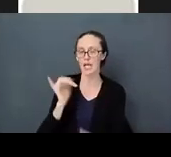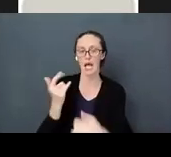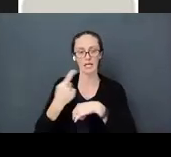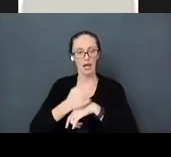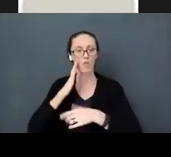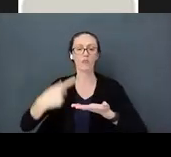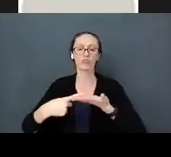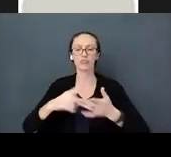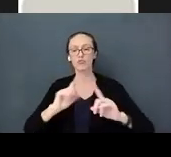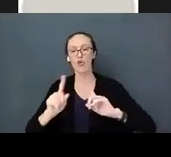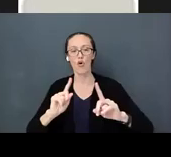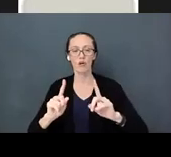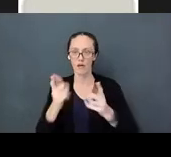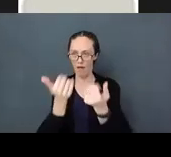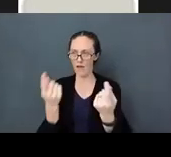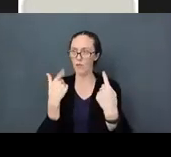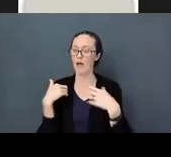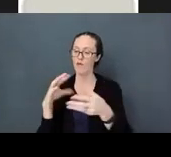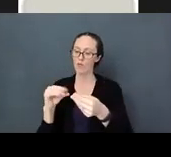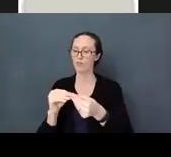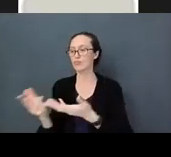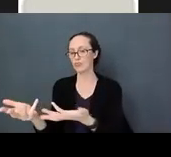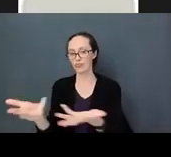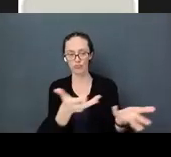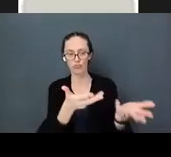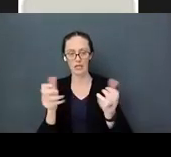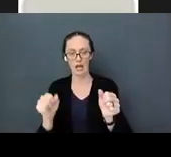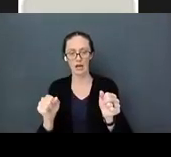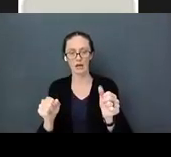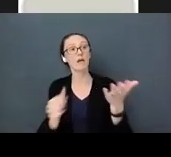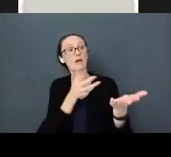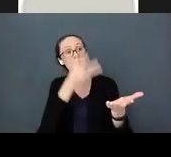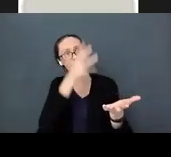And everyone has a chance to do that. You get to hear your parents’ opinions, their feedback,